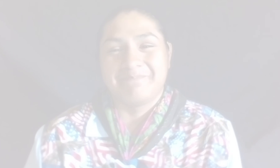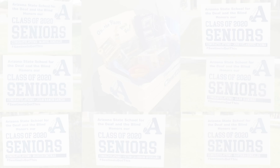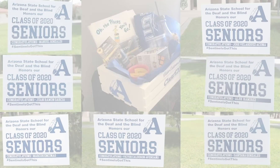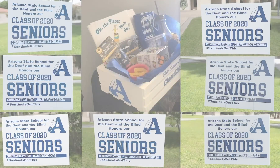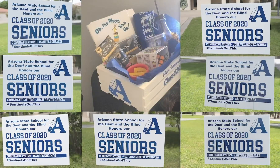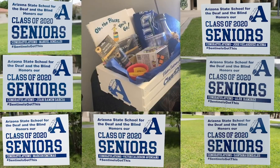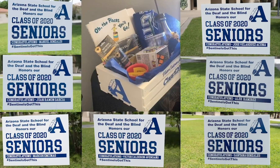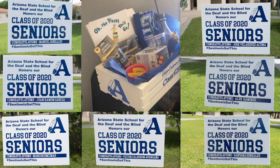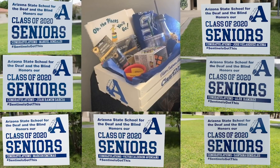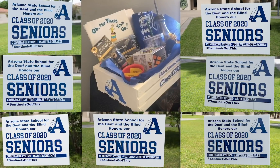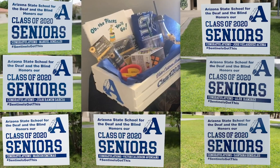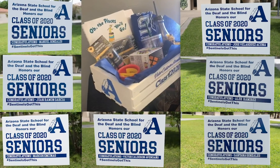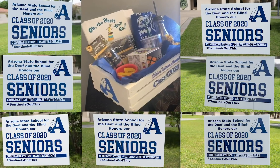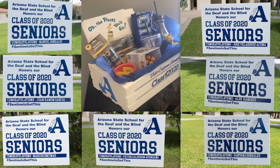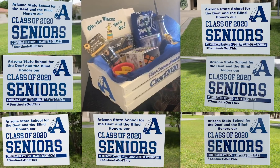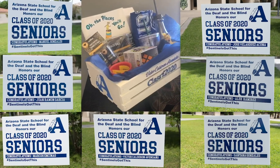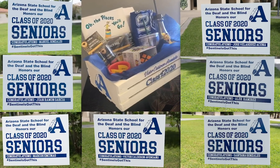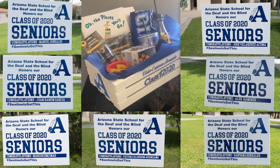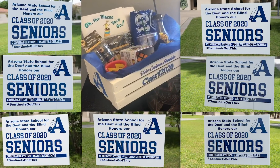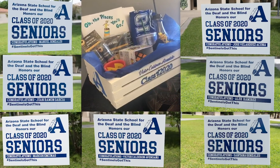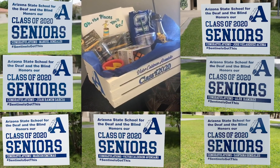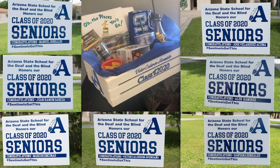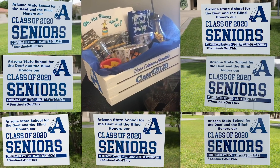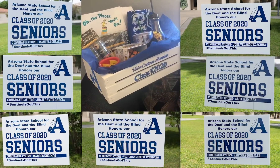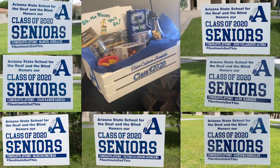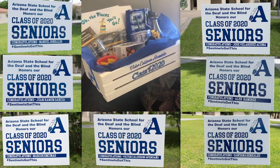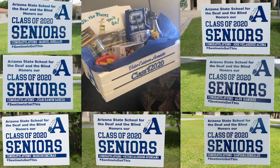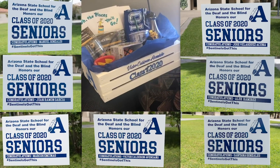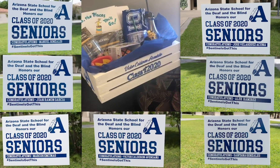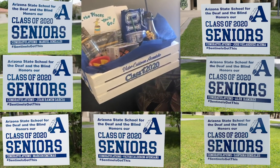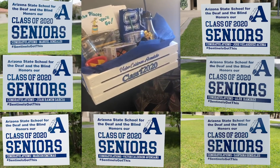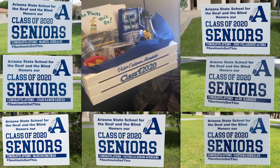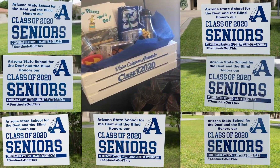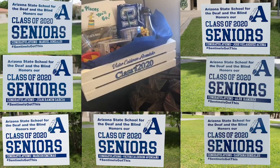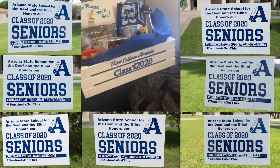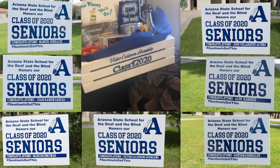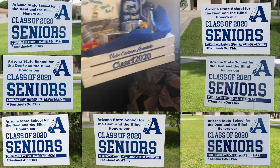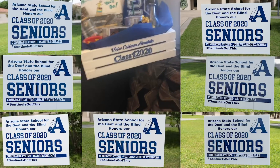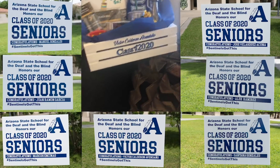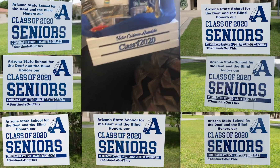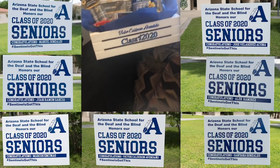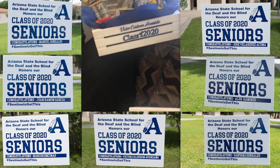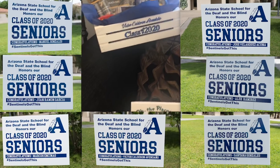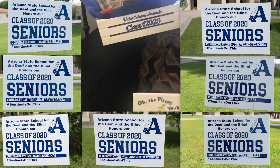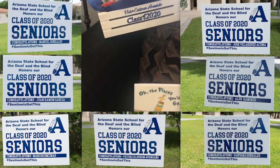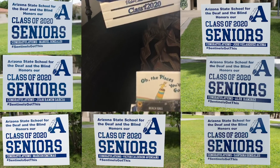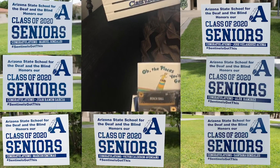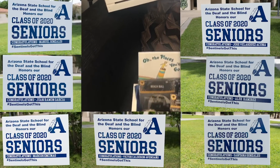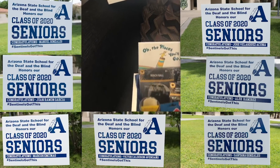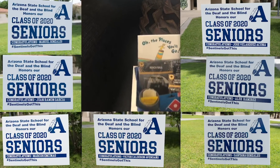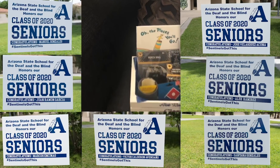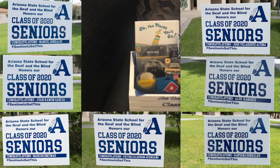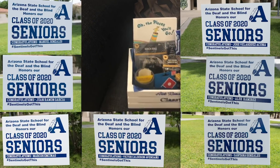MANUEL’S SPEECH FADES INTO A VIDEO OF CLASS OF 2020 WHITE CRATES FILLED WITH SENIOR SWAG.